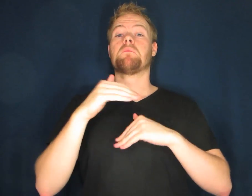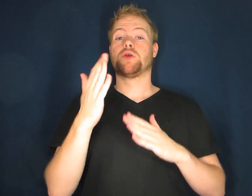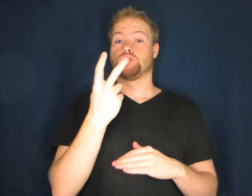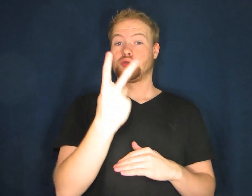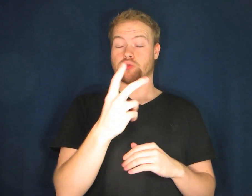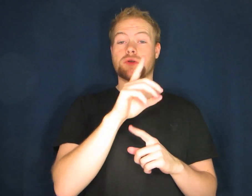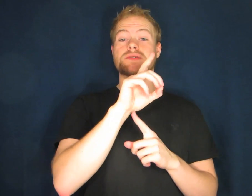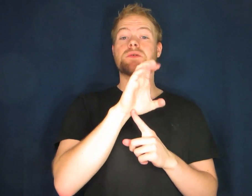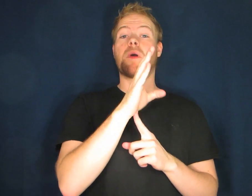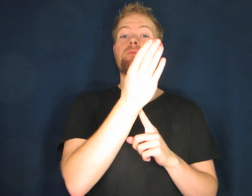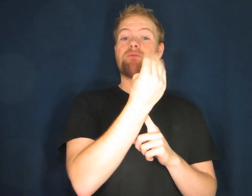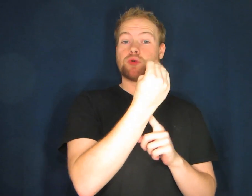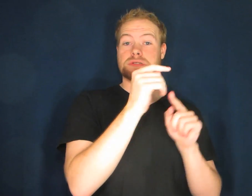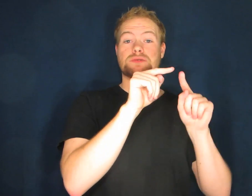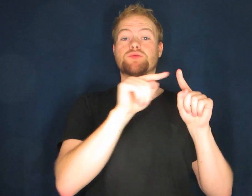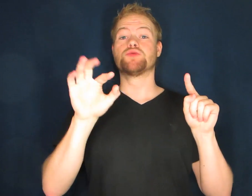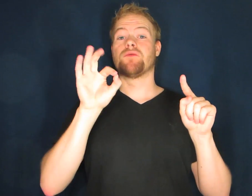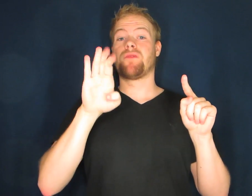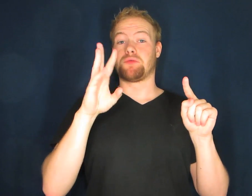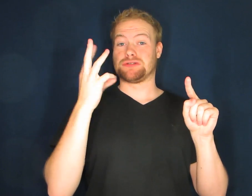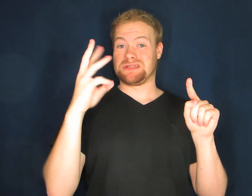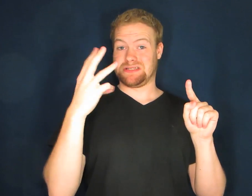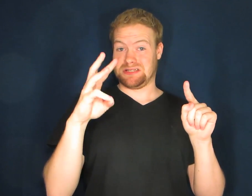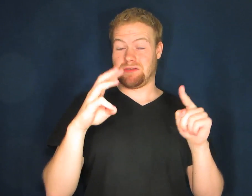Module 2 is December 14th to February 16th.